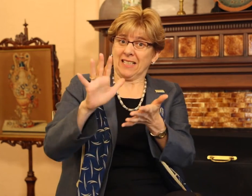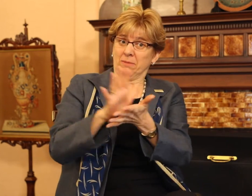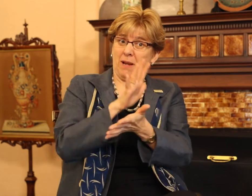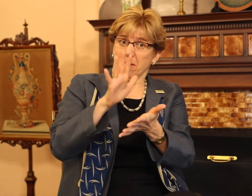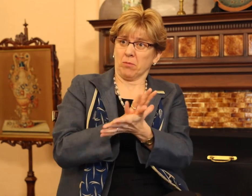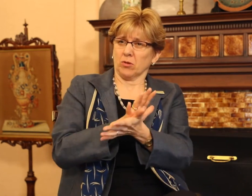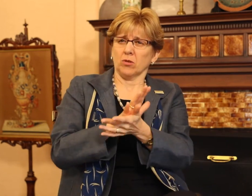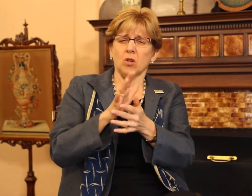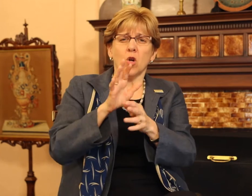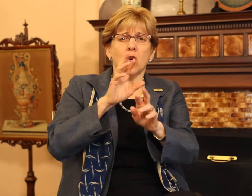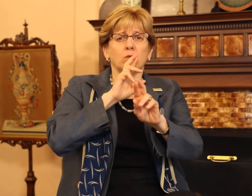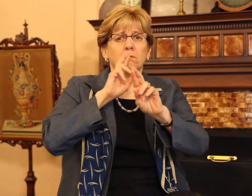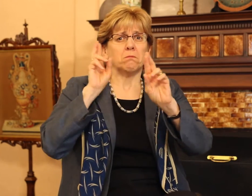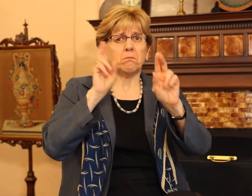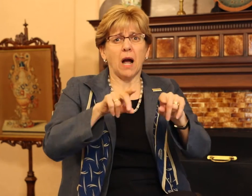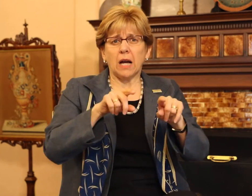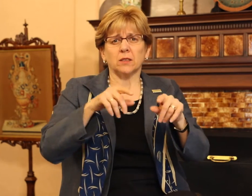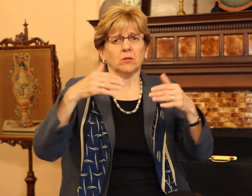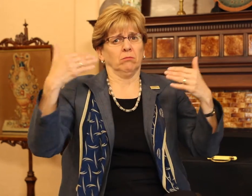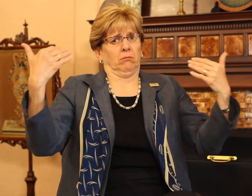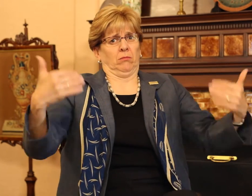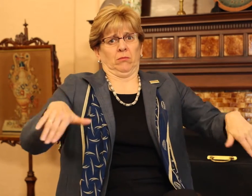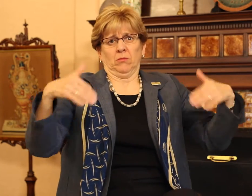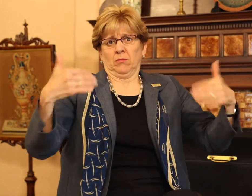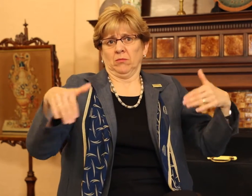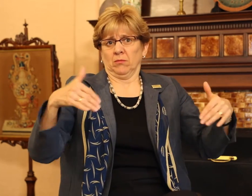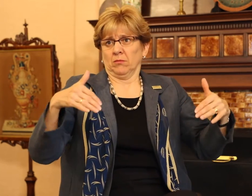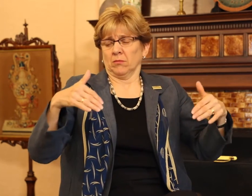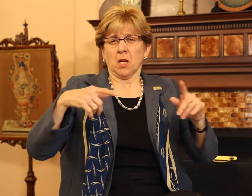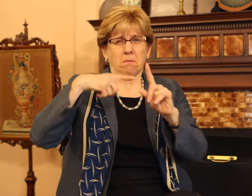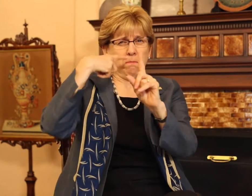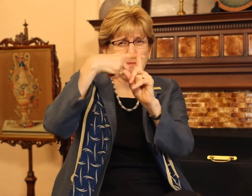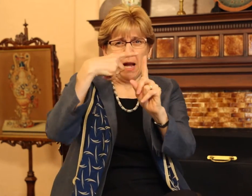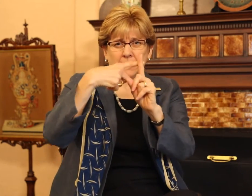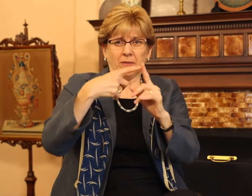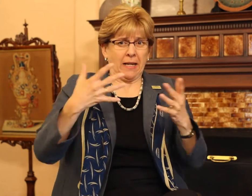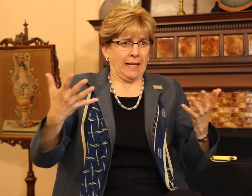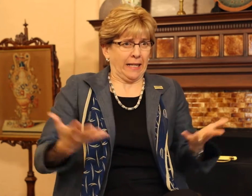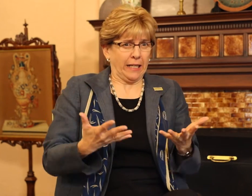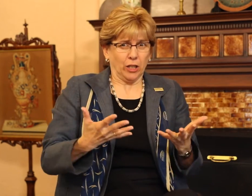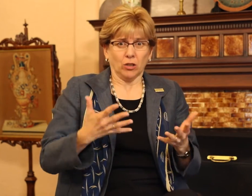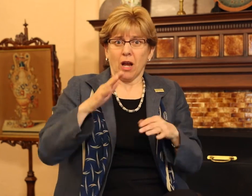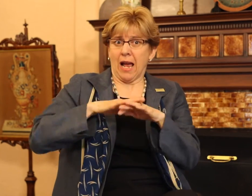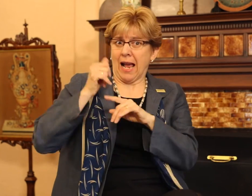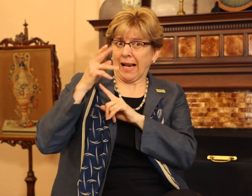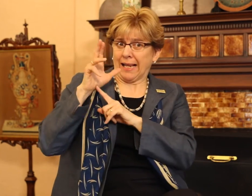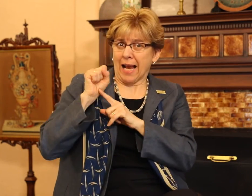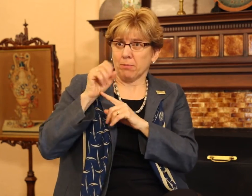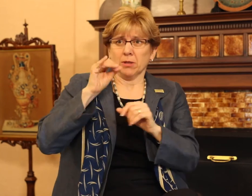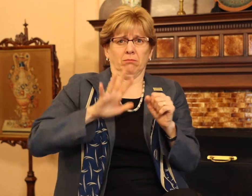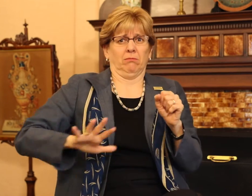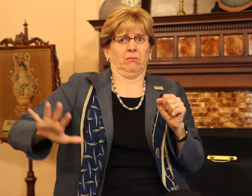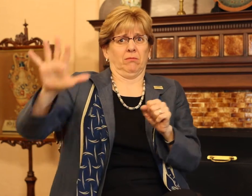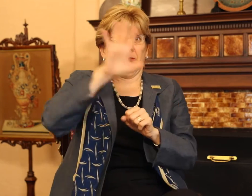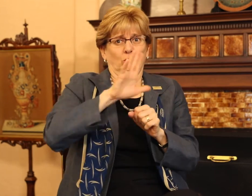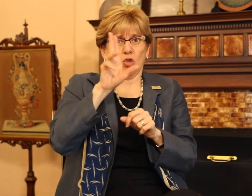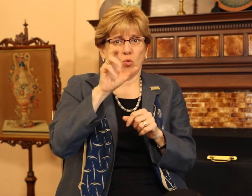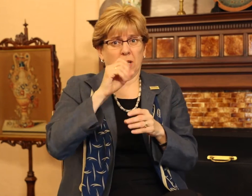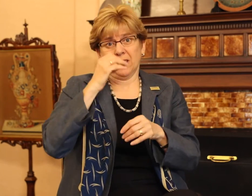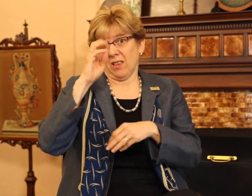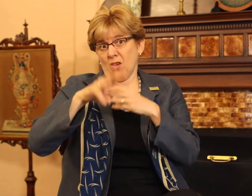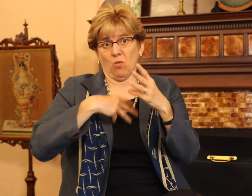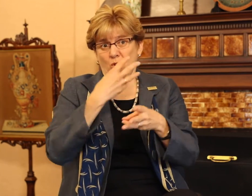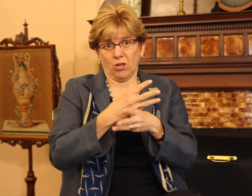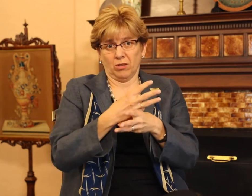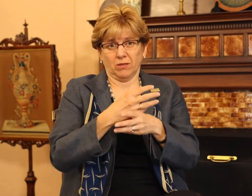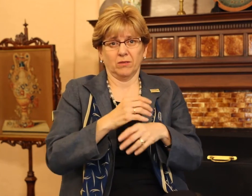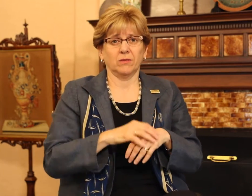The response to this was incredibly positive from our campus, across the U.S. and the world.